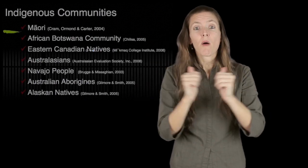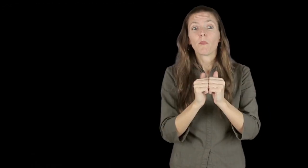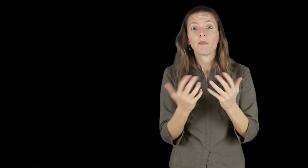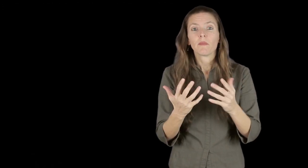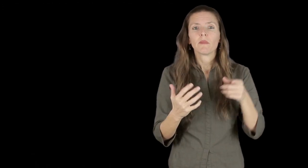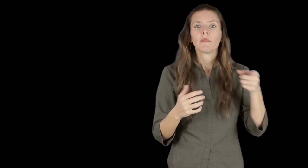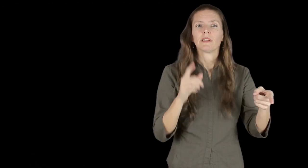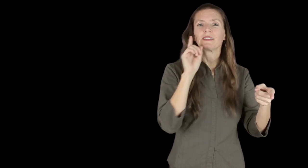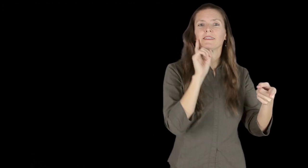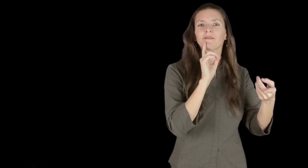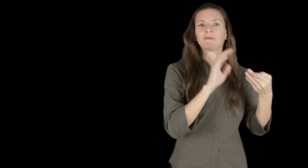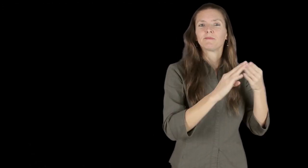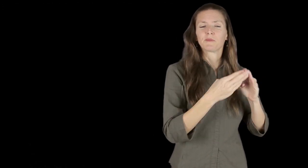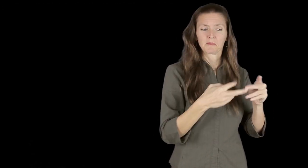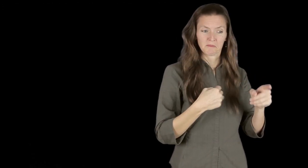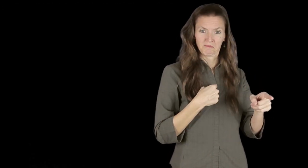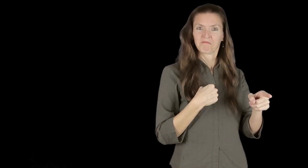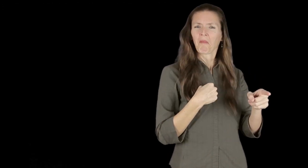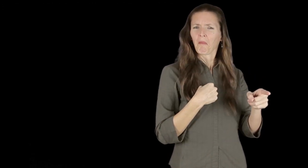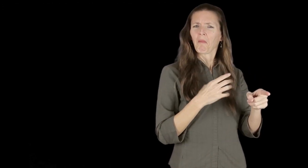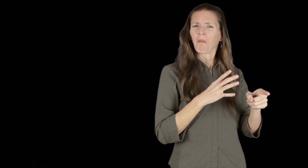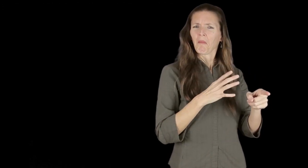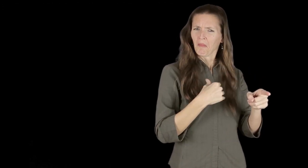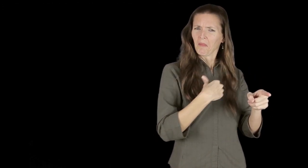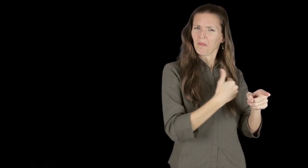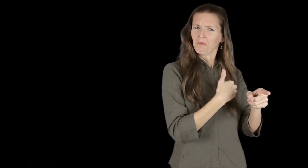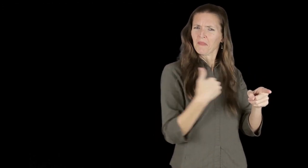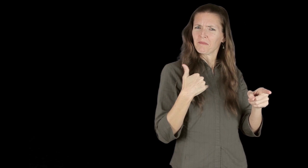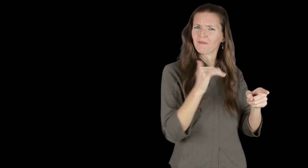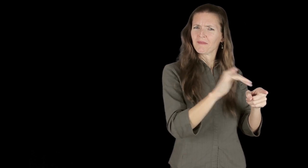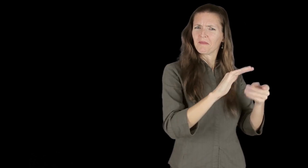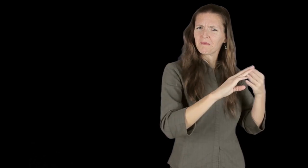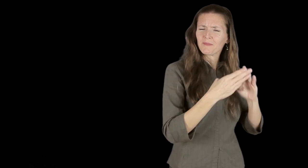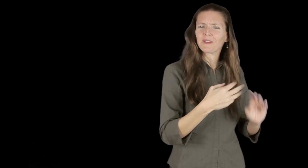I specifically used examples from Indigenous communities and other People of Color groups, taking their resources and information about them to compare with the Deaf community.